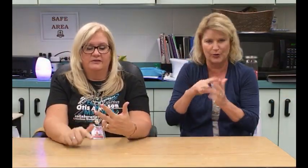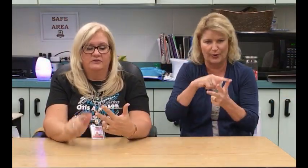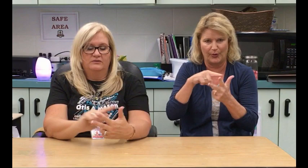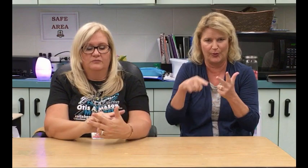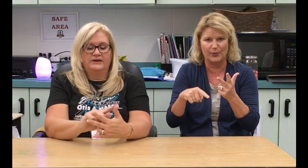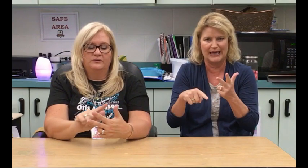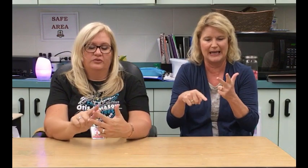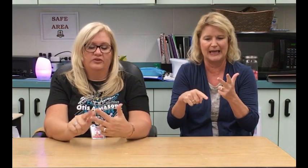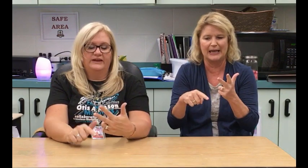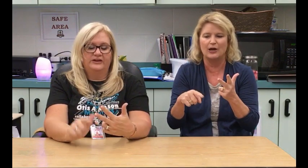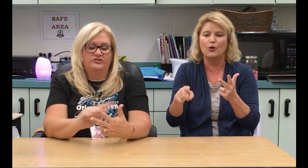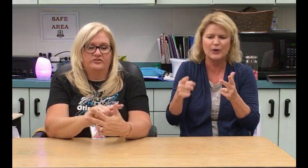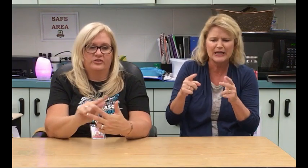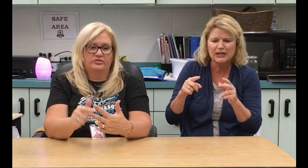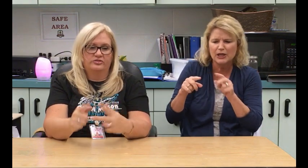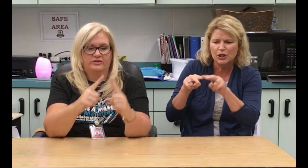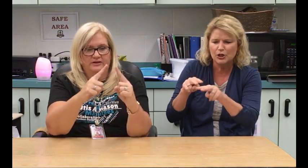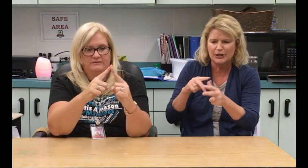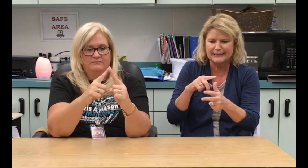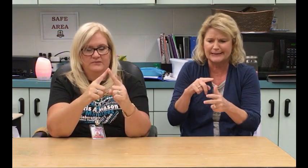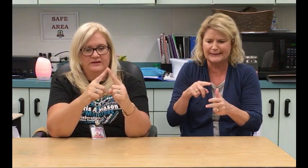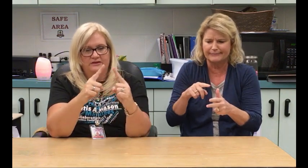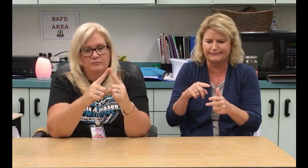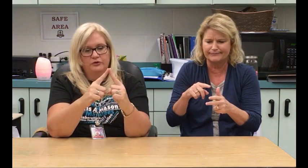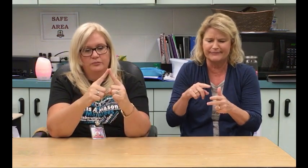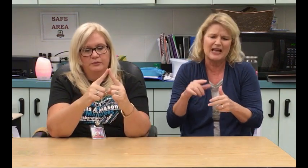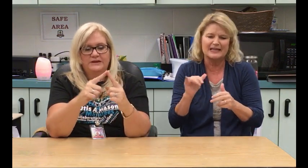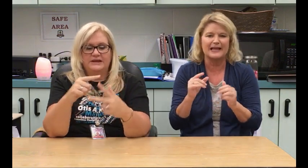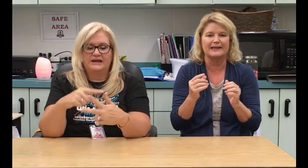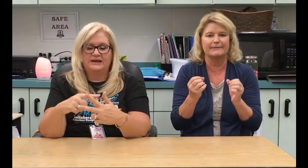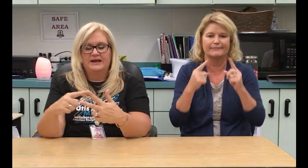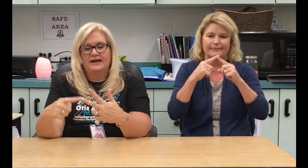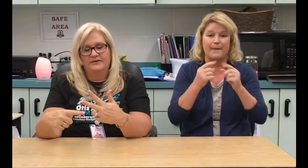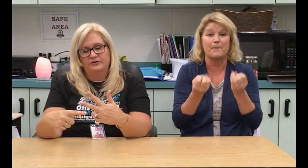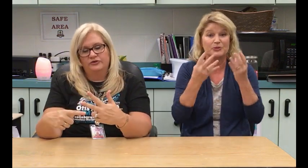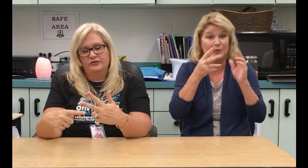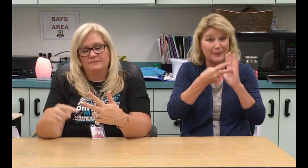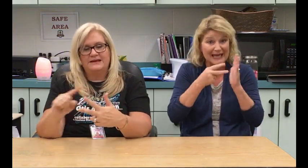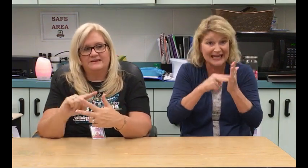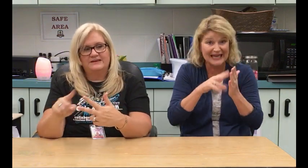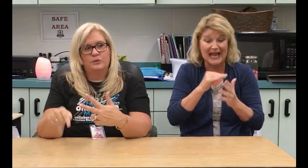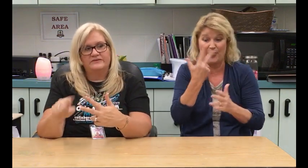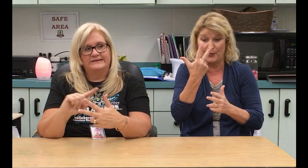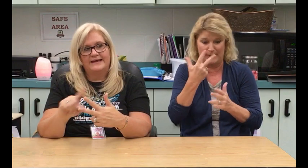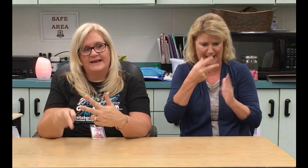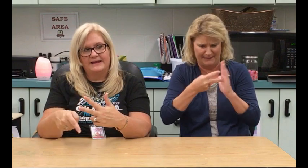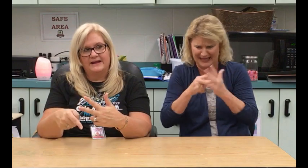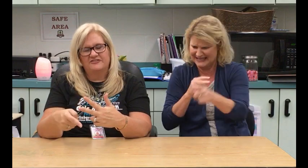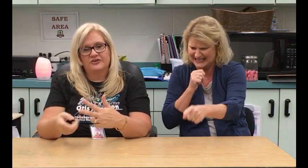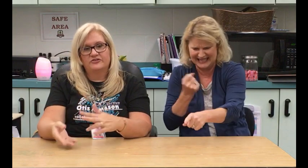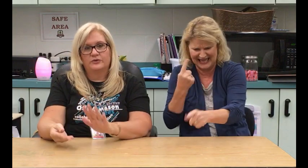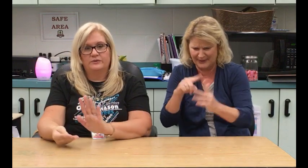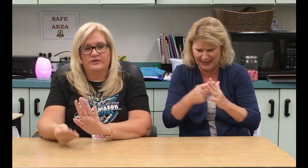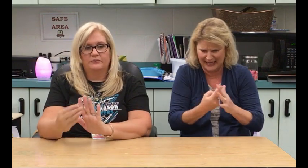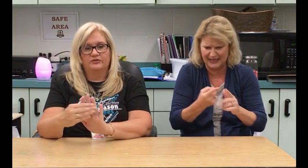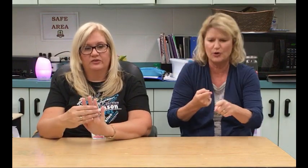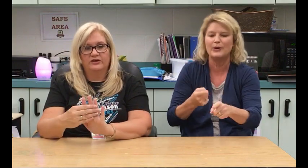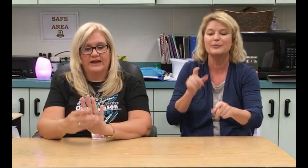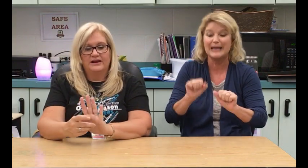When he was looking at just the it's multiple meaning and there's three meanings. He wasn't getting it at first. So, he was able to look at